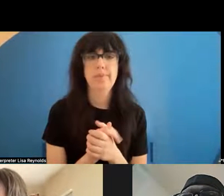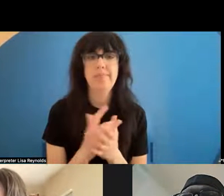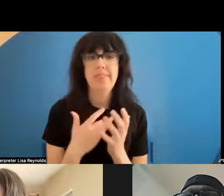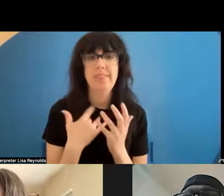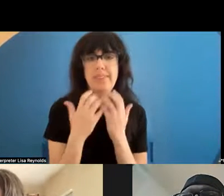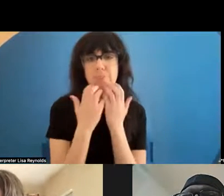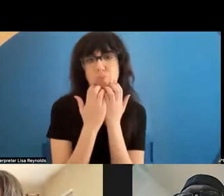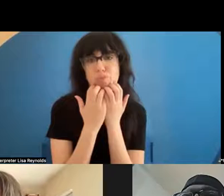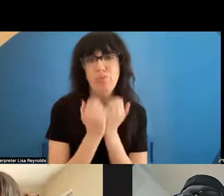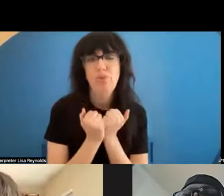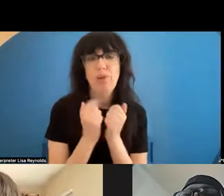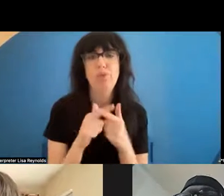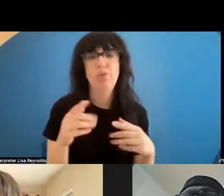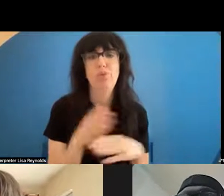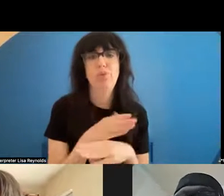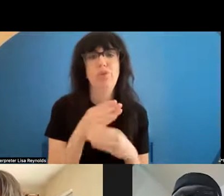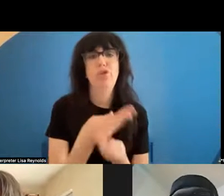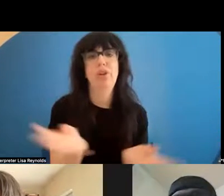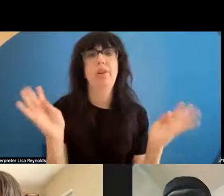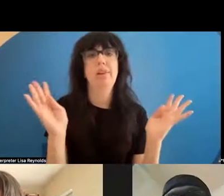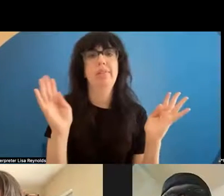, and I think that's what archiving ultimately is.